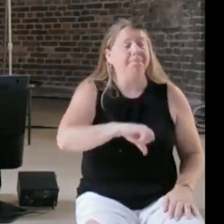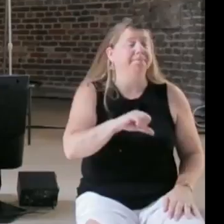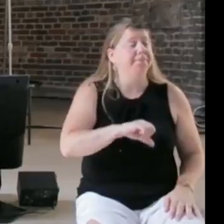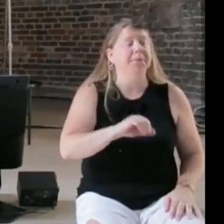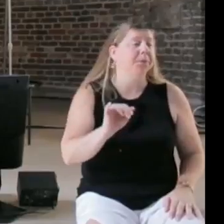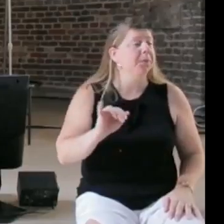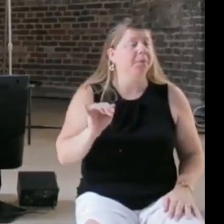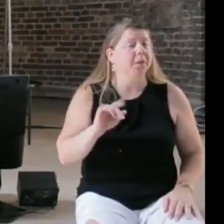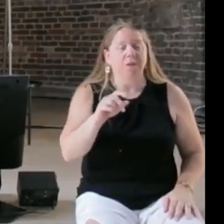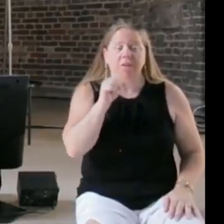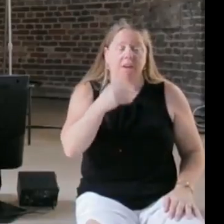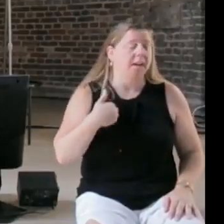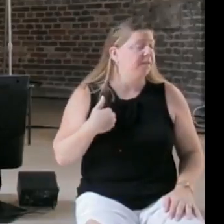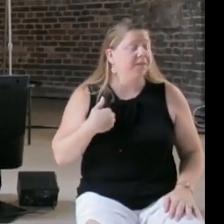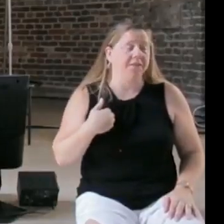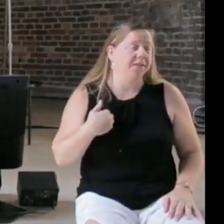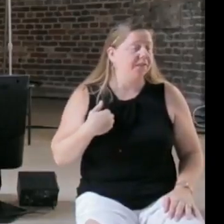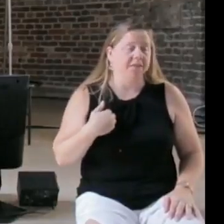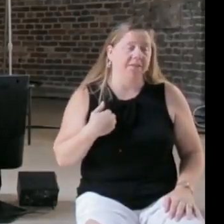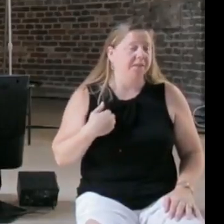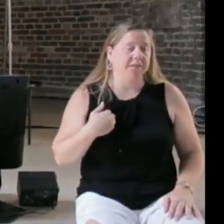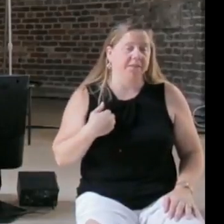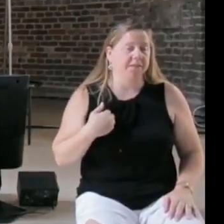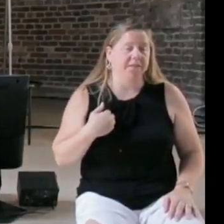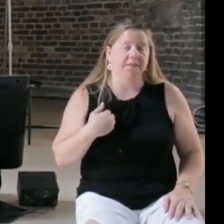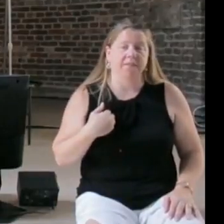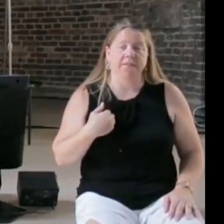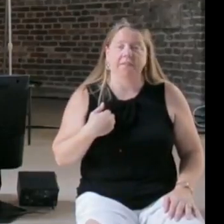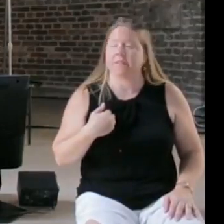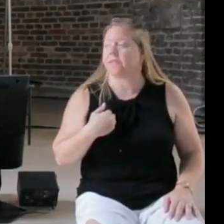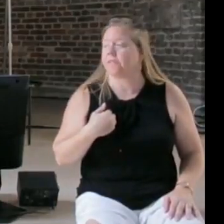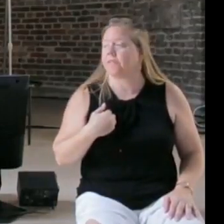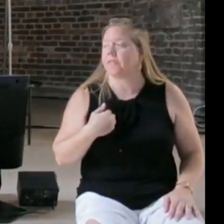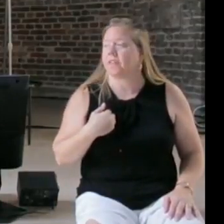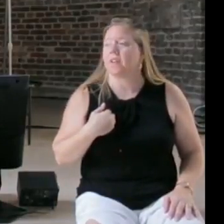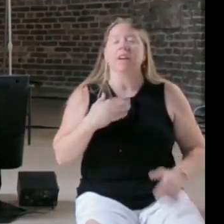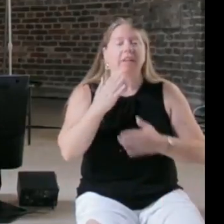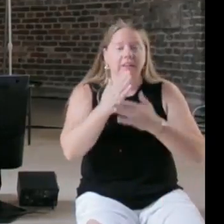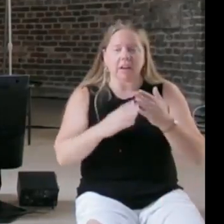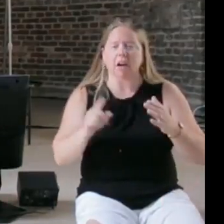have them, and I think it's possible that certain categories of risk assessments just